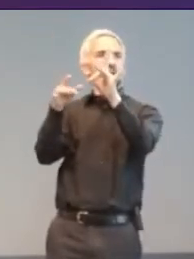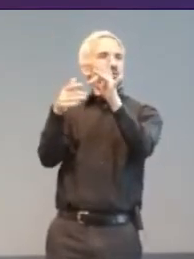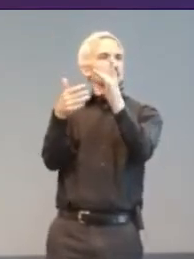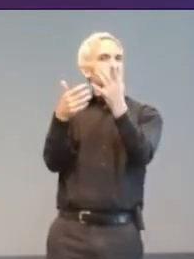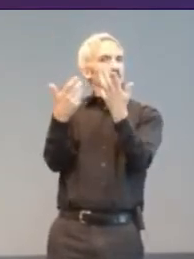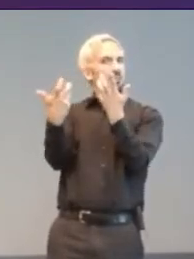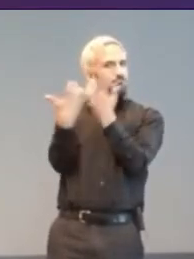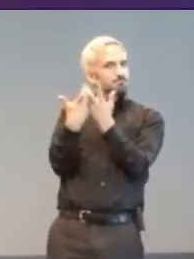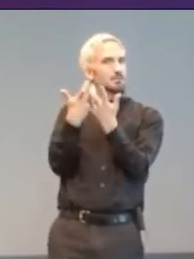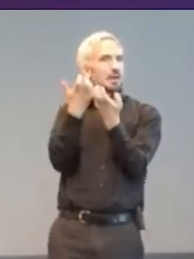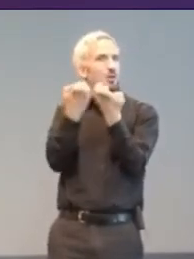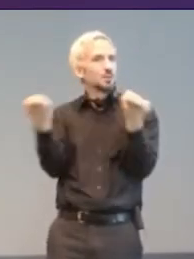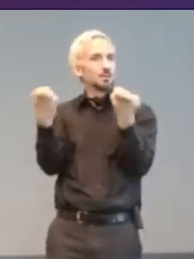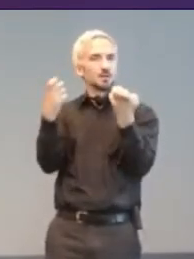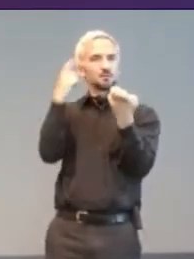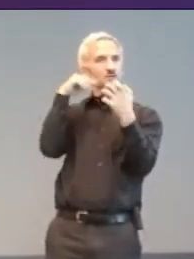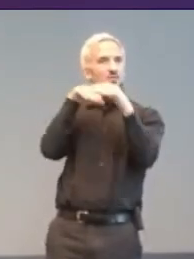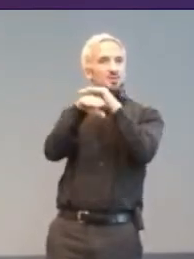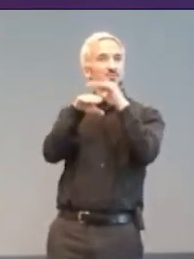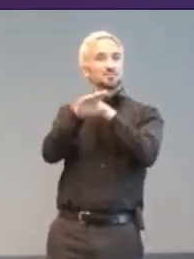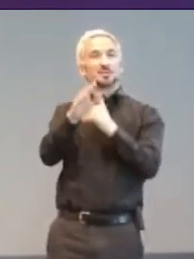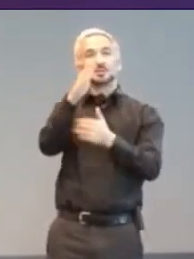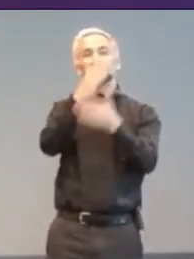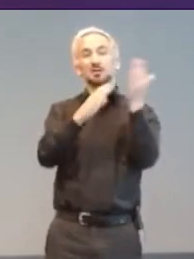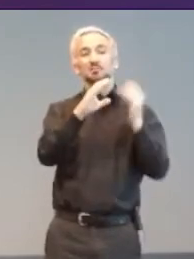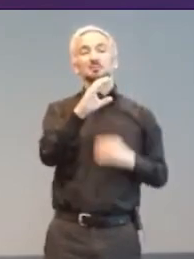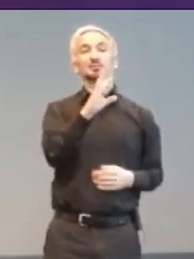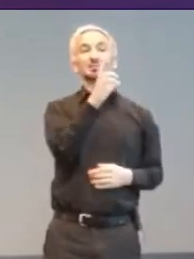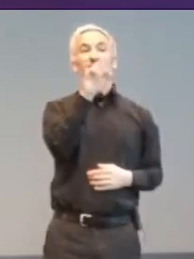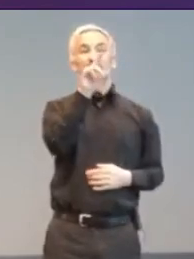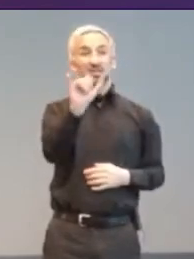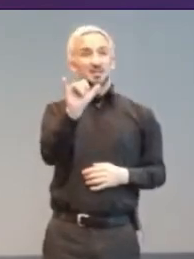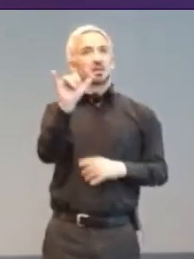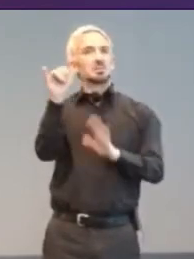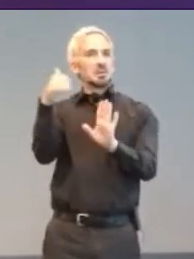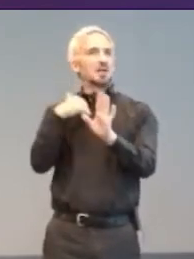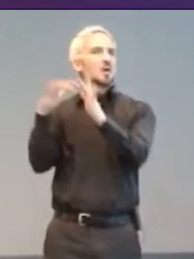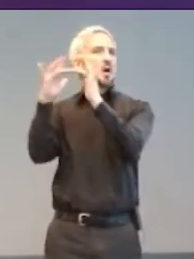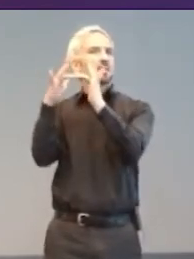The many related charities and on-line specialists can help. AudioGames,